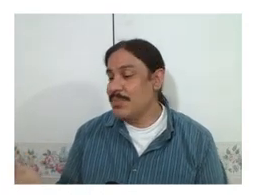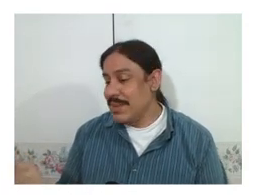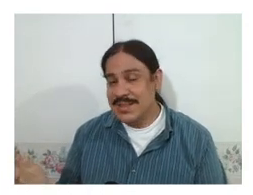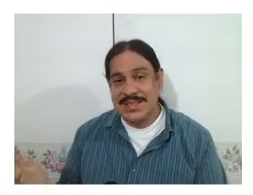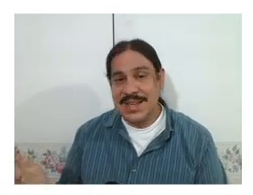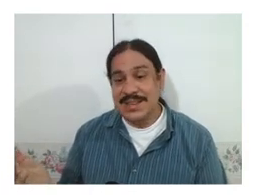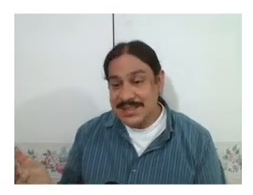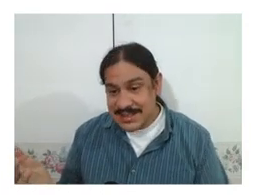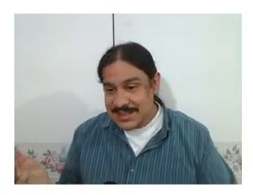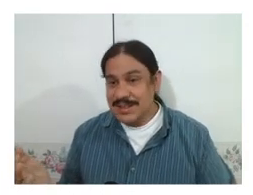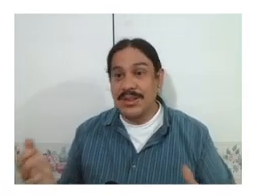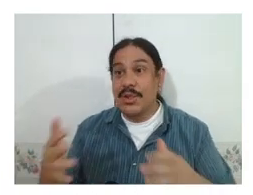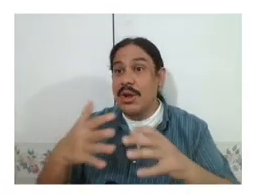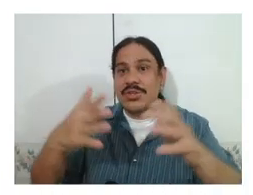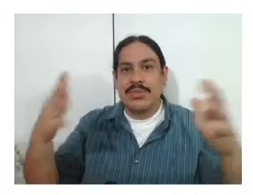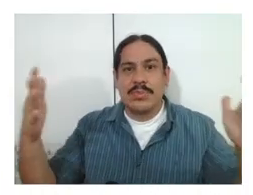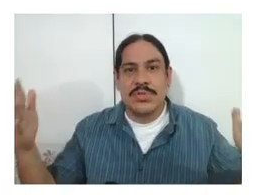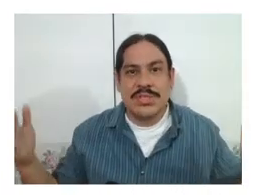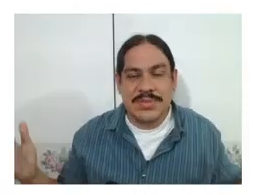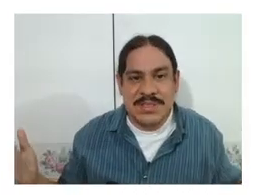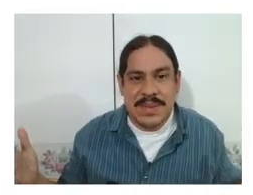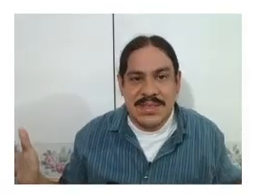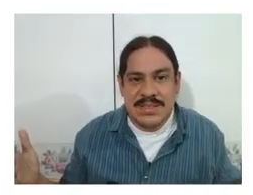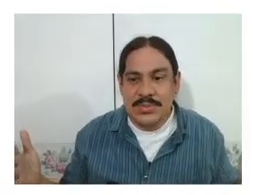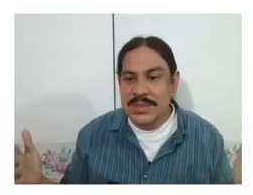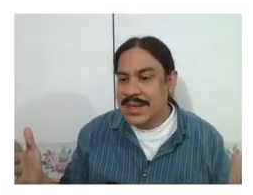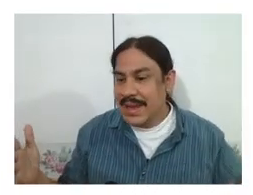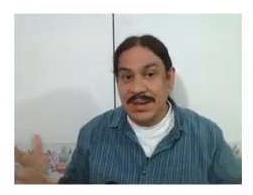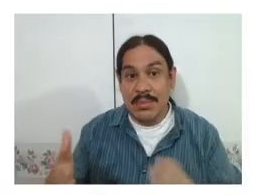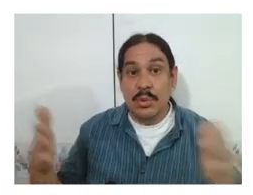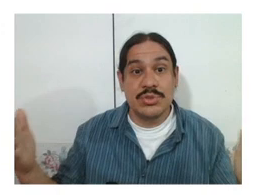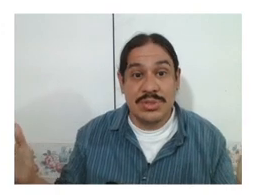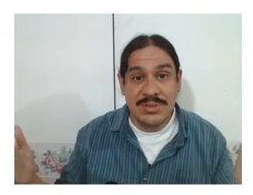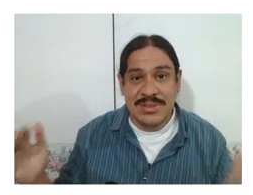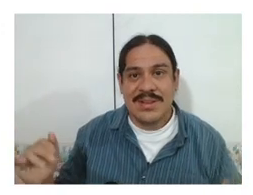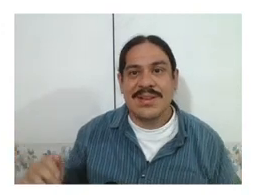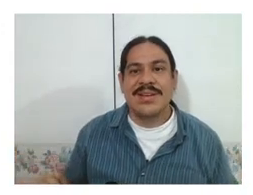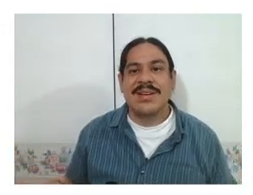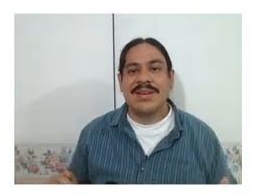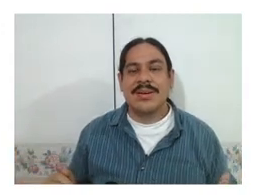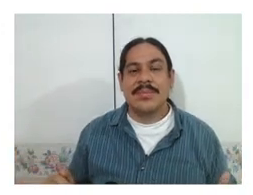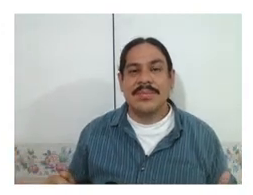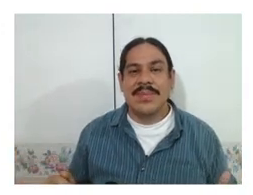make the signs in a larger portion of